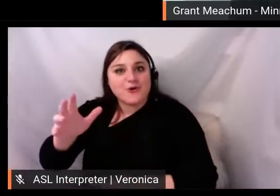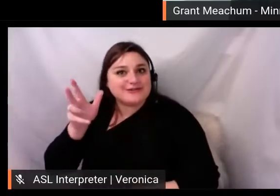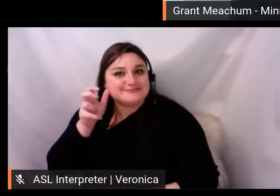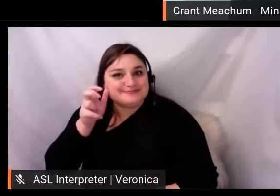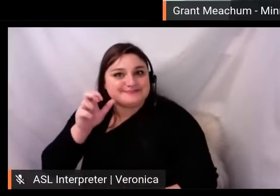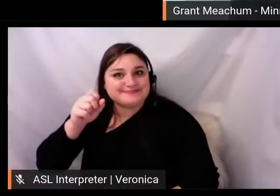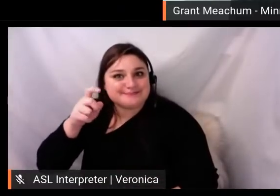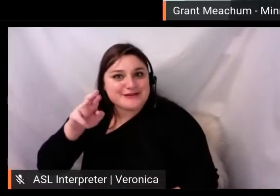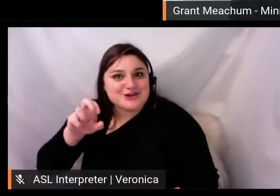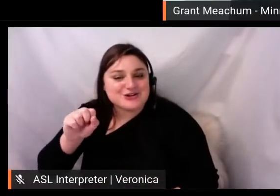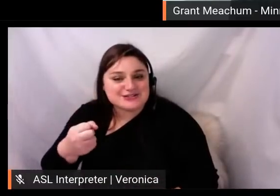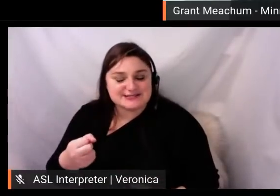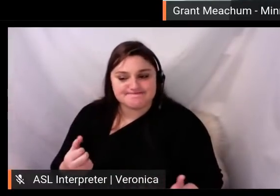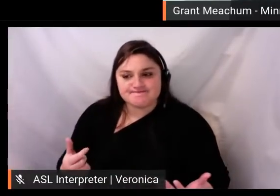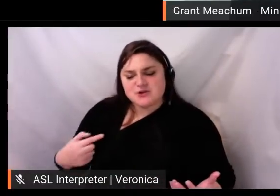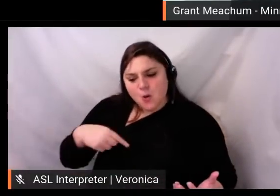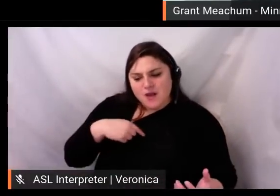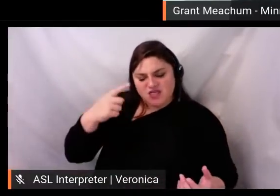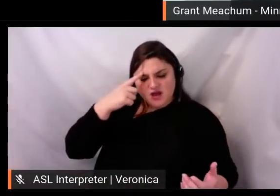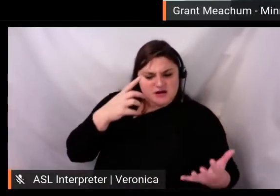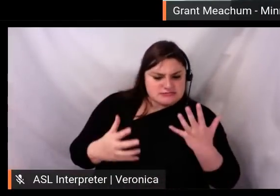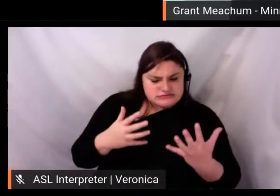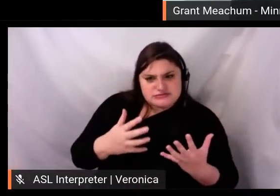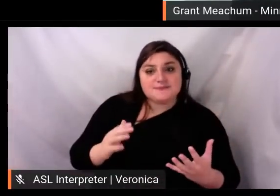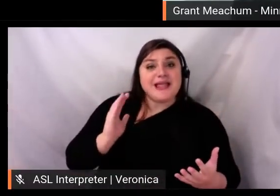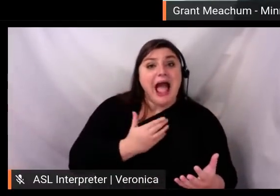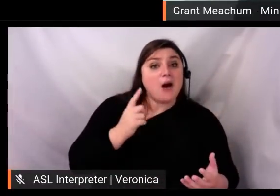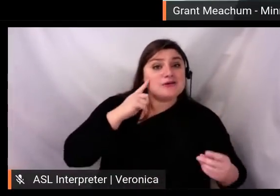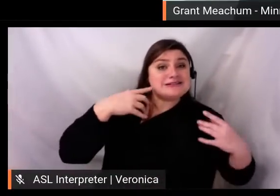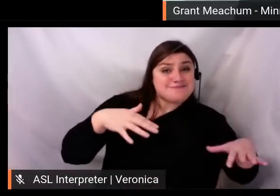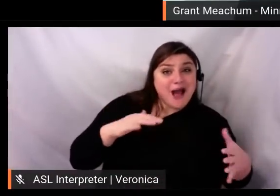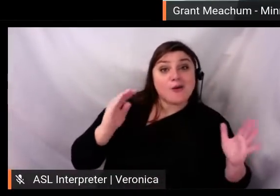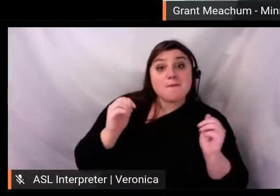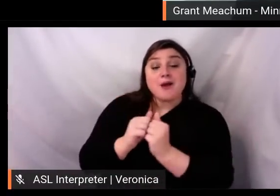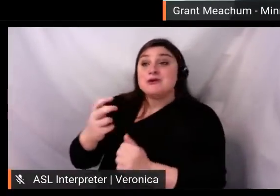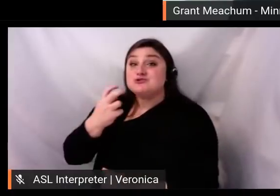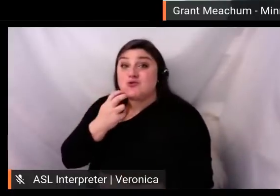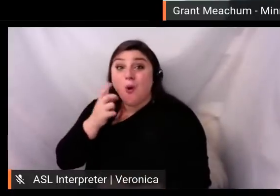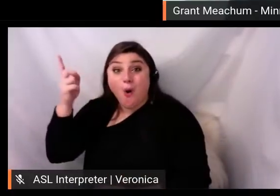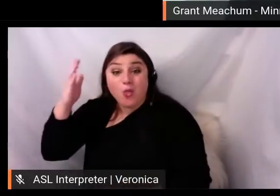inside baseball, but in Seoul they tune to A4 42. In Minnesota we tune to A4 40.